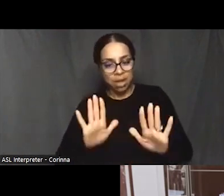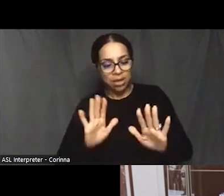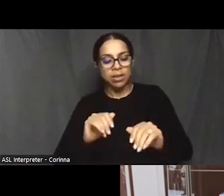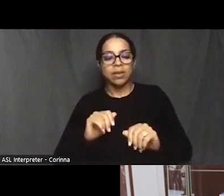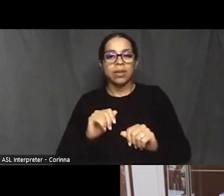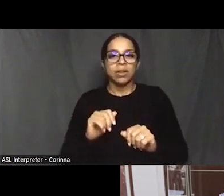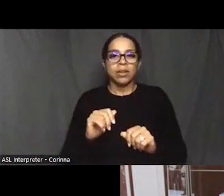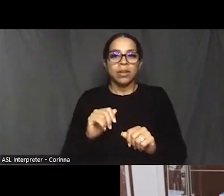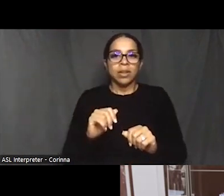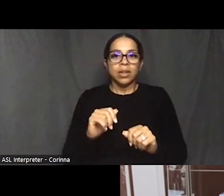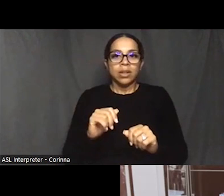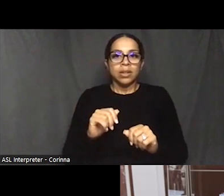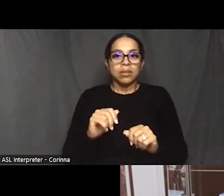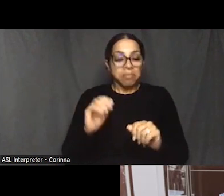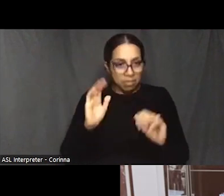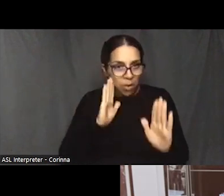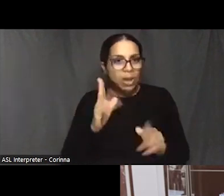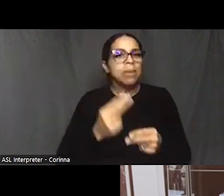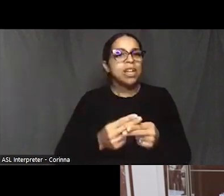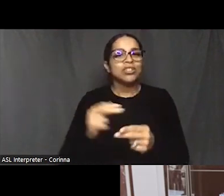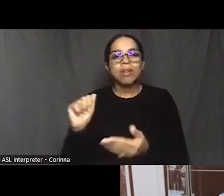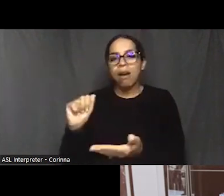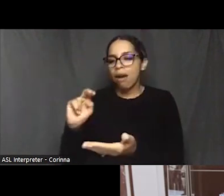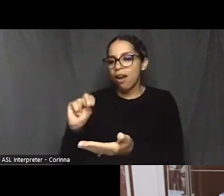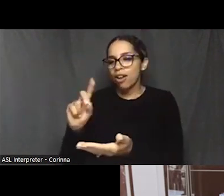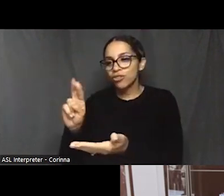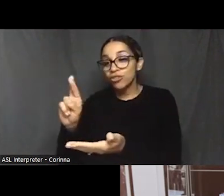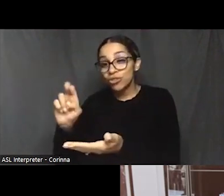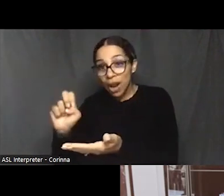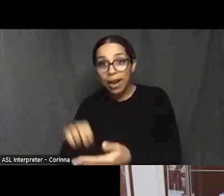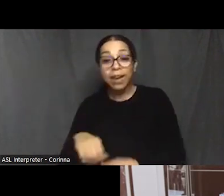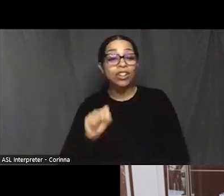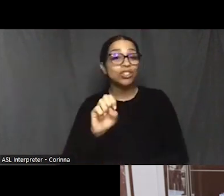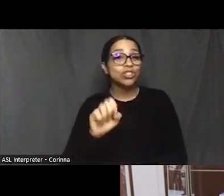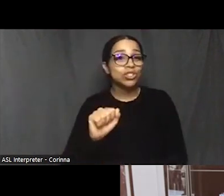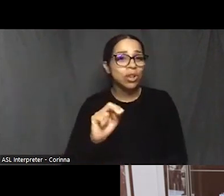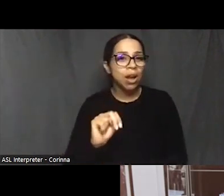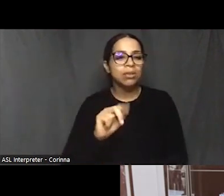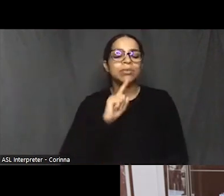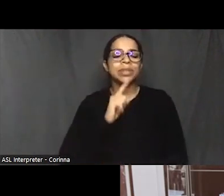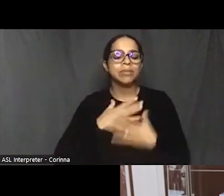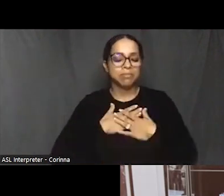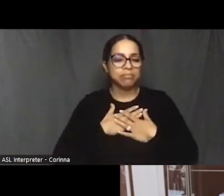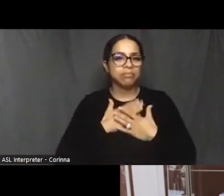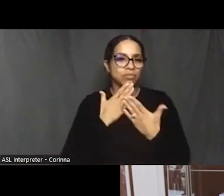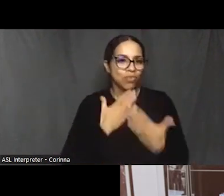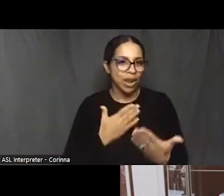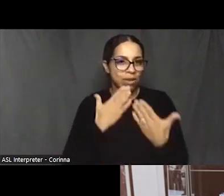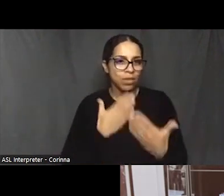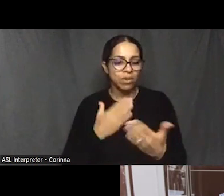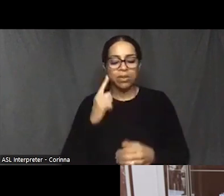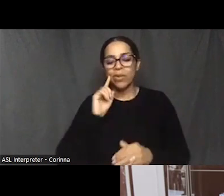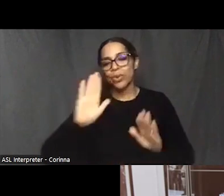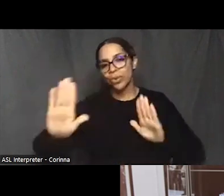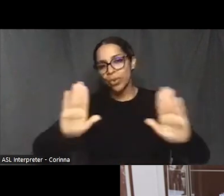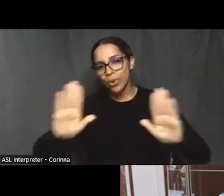and John, we are very grateful for your storytelling and we are very grateful that you continue